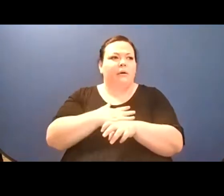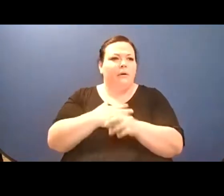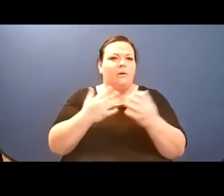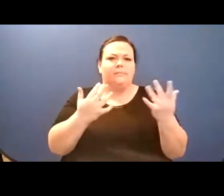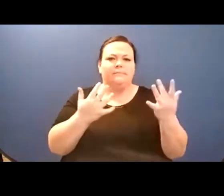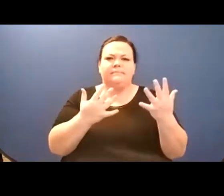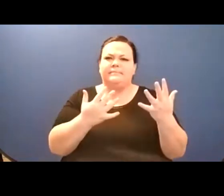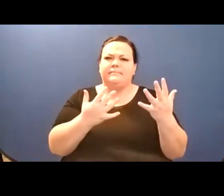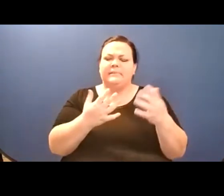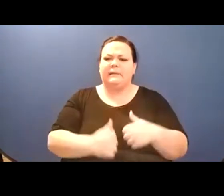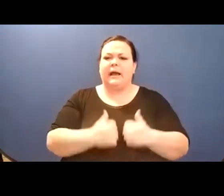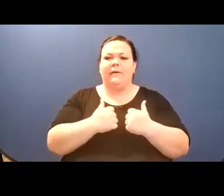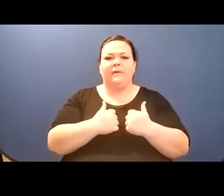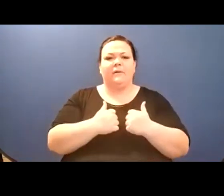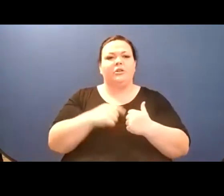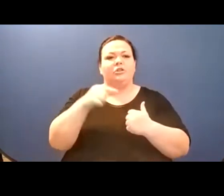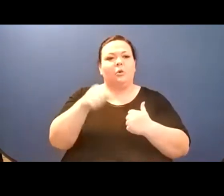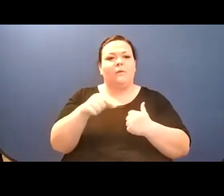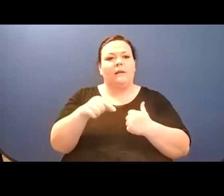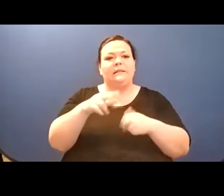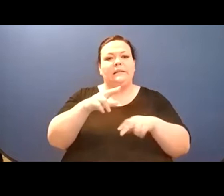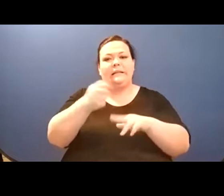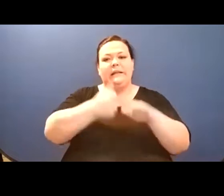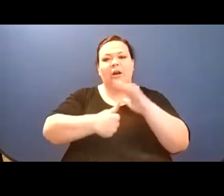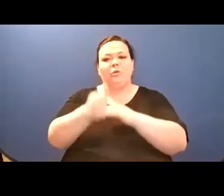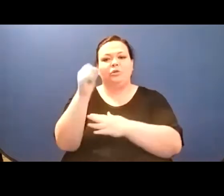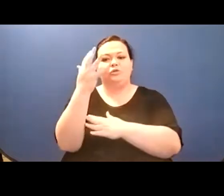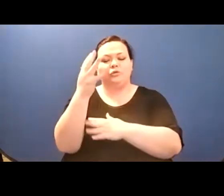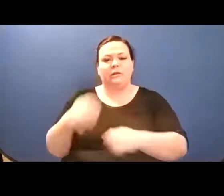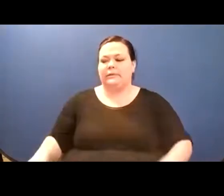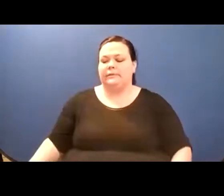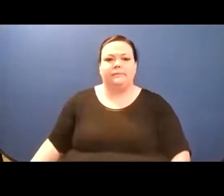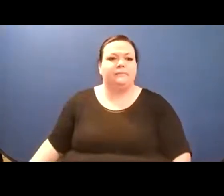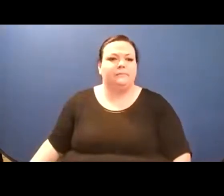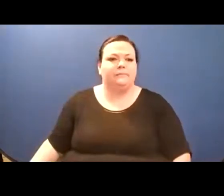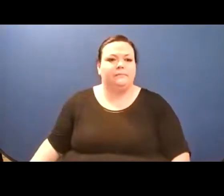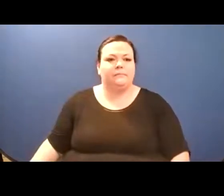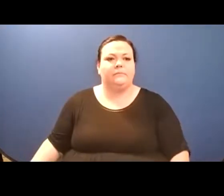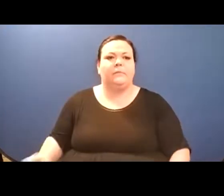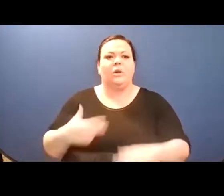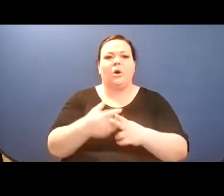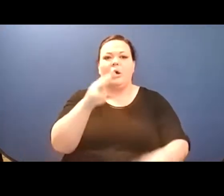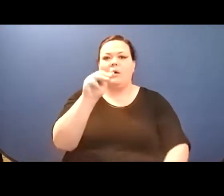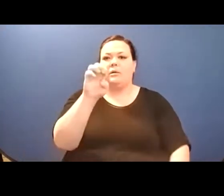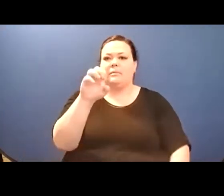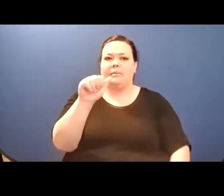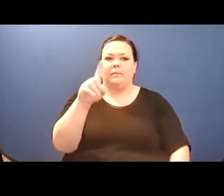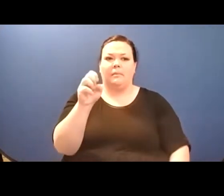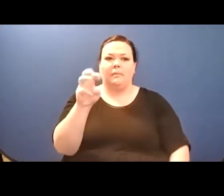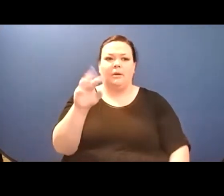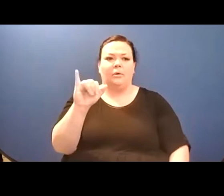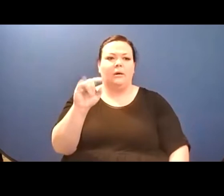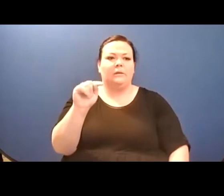the bicuspid grass ... now it is the bicuspid grass that// begins the ear ... meaning downwardly